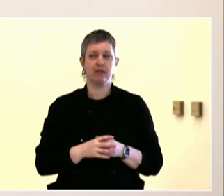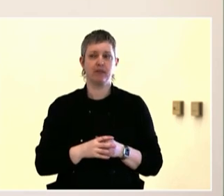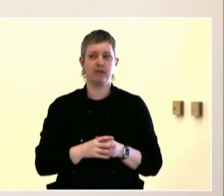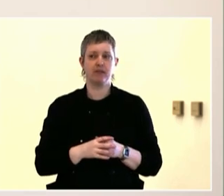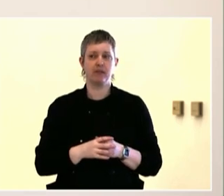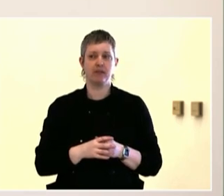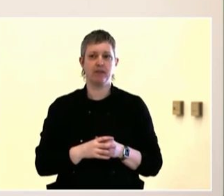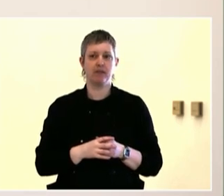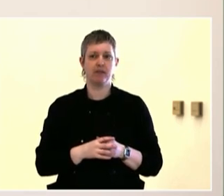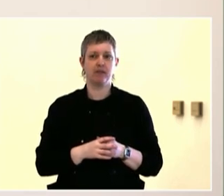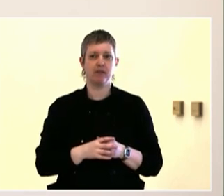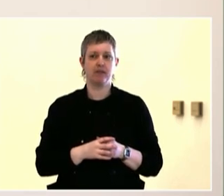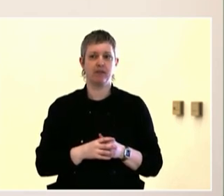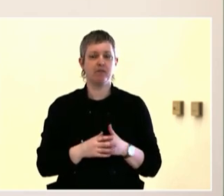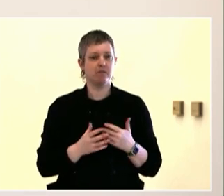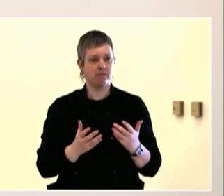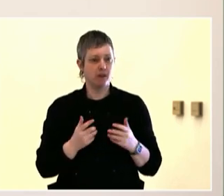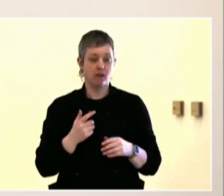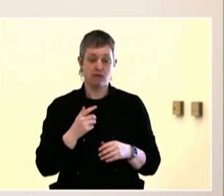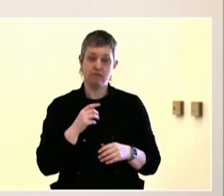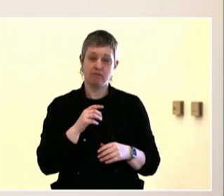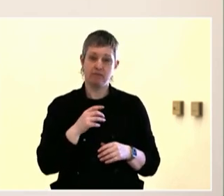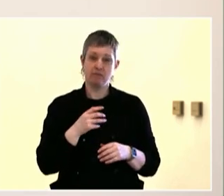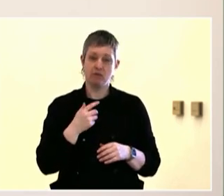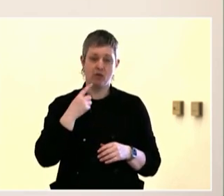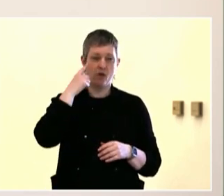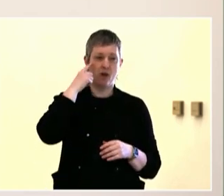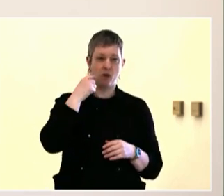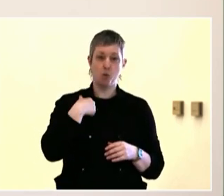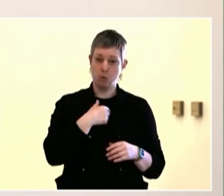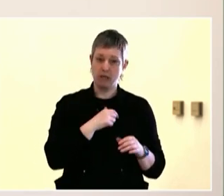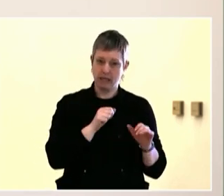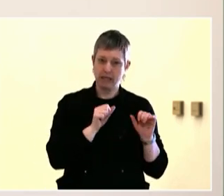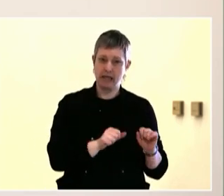really rang true for me too.